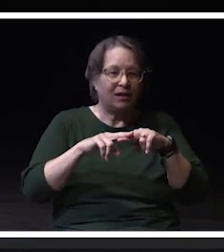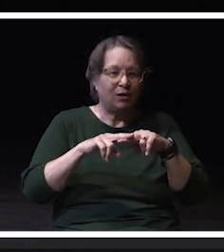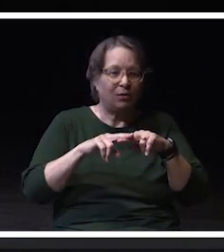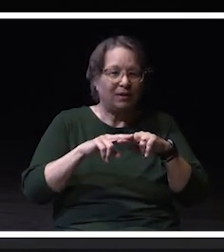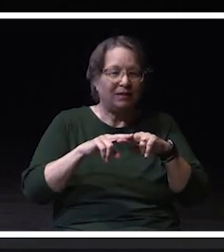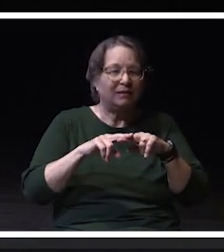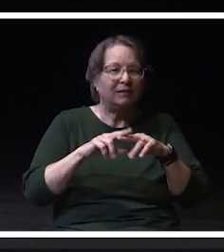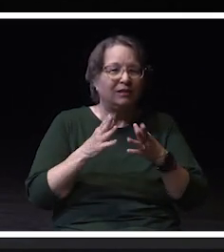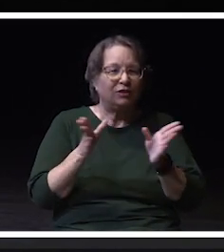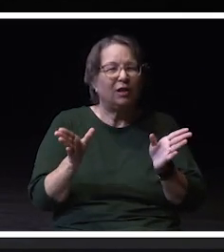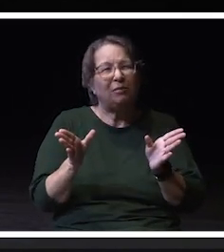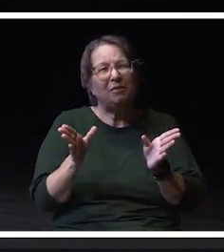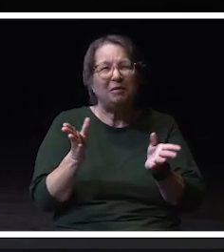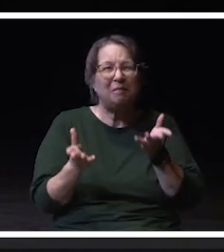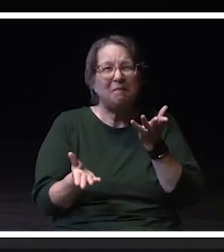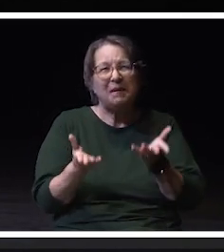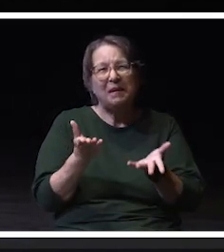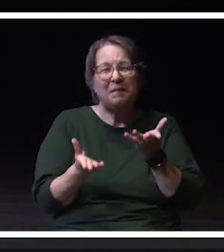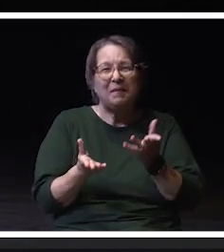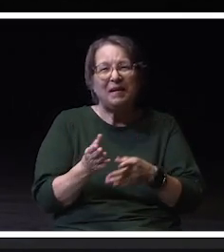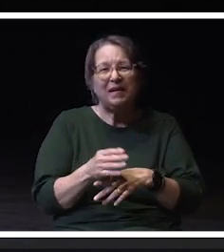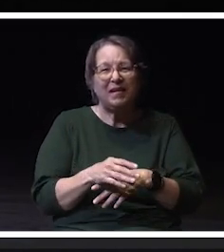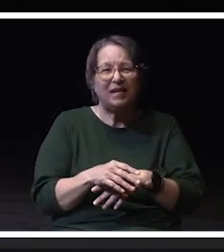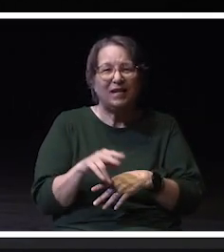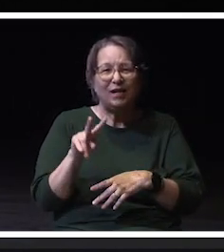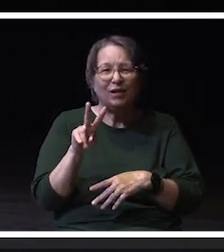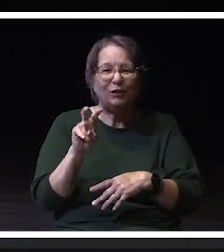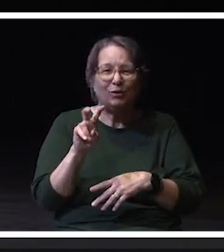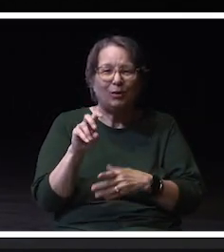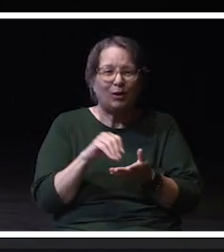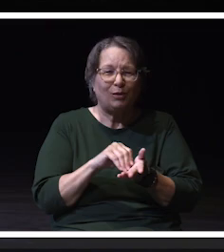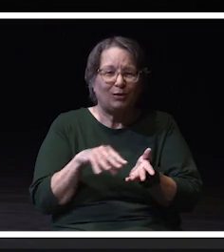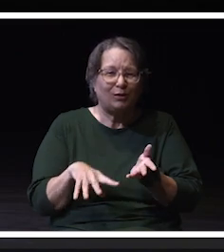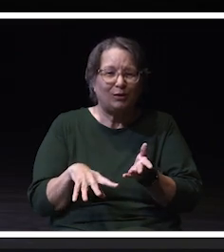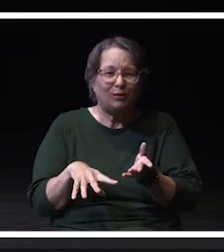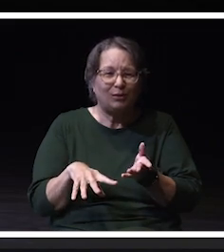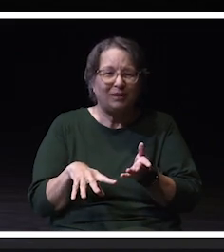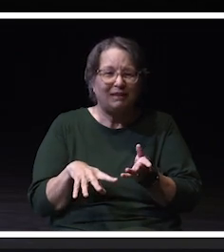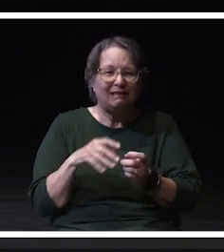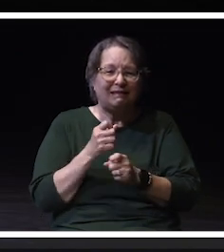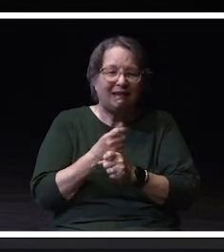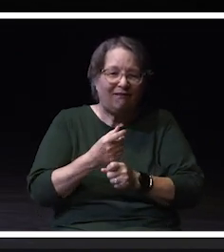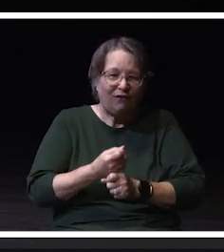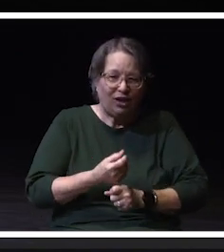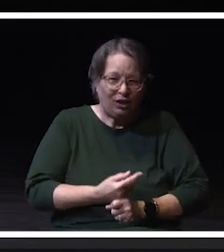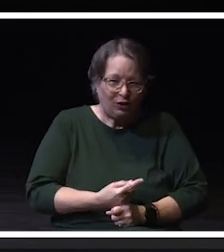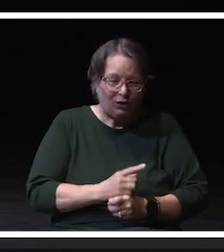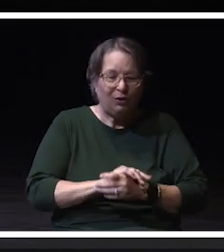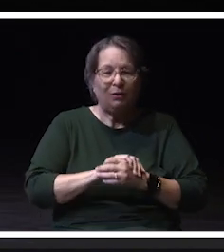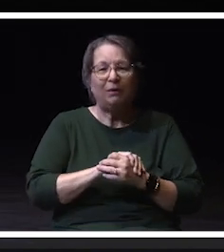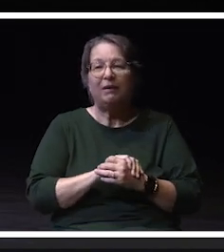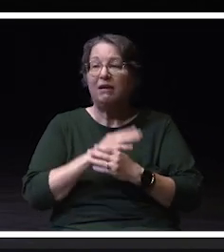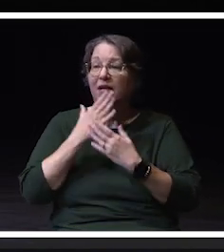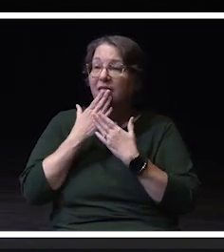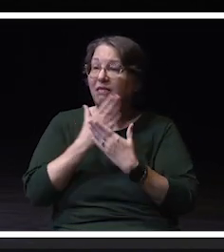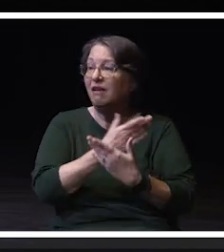by approximately 200 students year over year. Thank you to everyone.